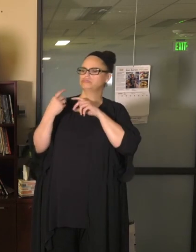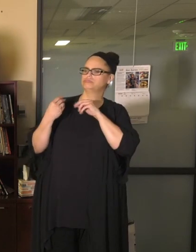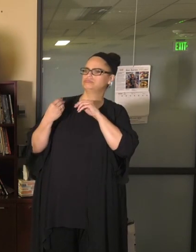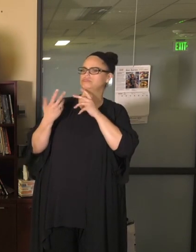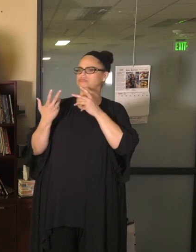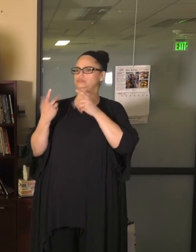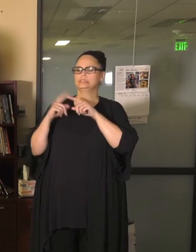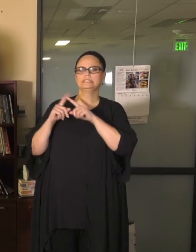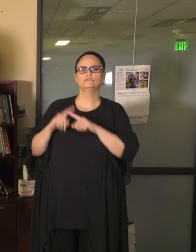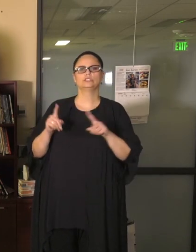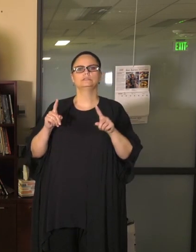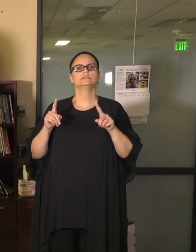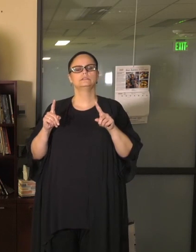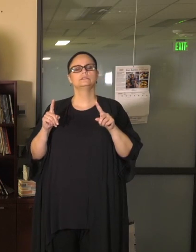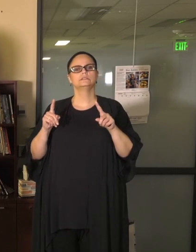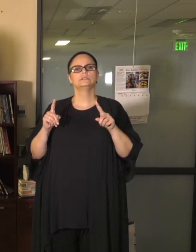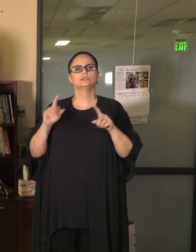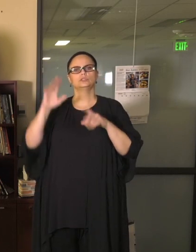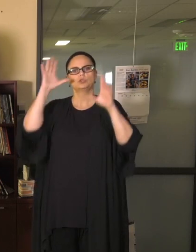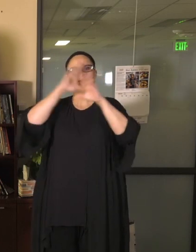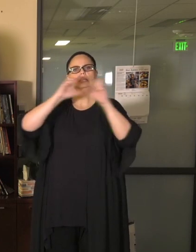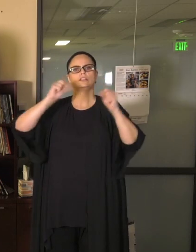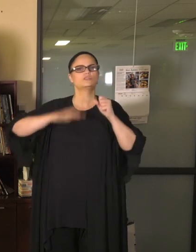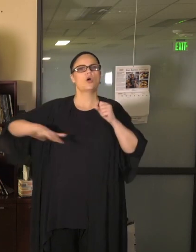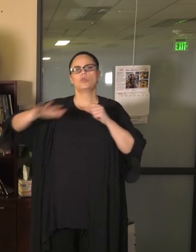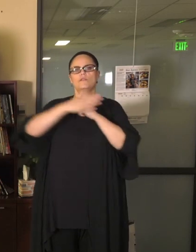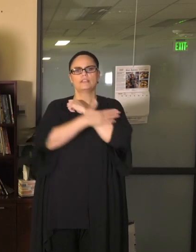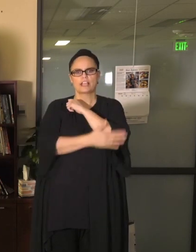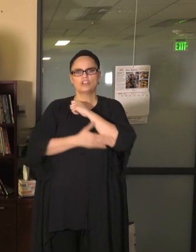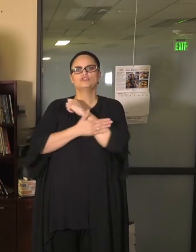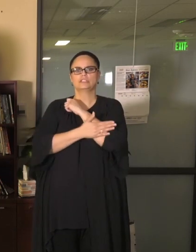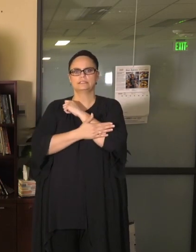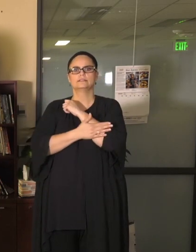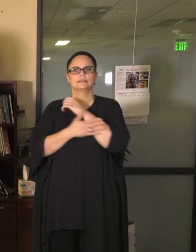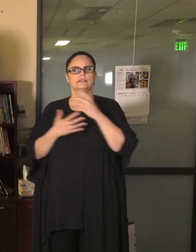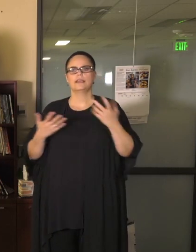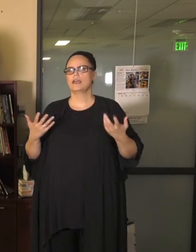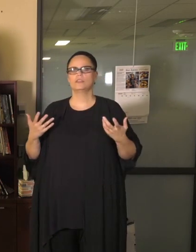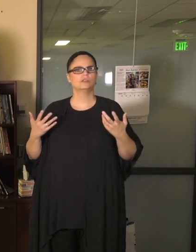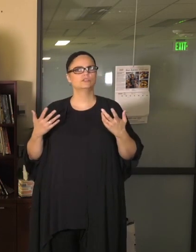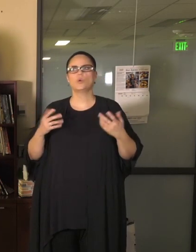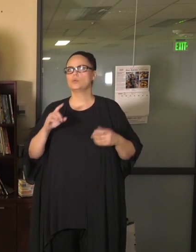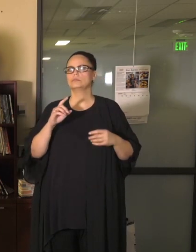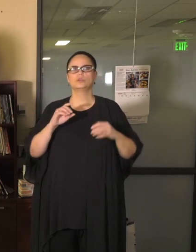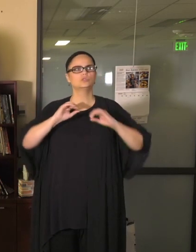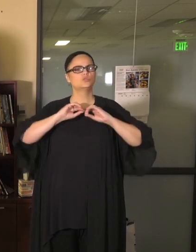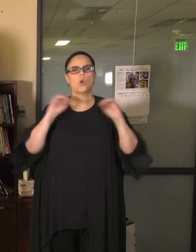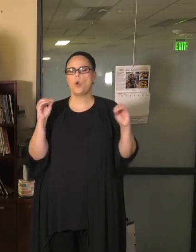country and this is one of the things that came up and there's been no one way that this is done state-to-state and